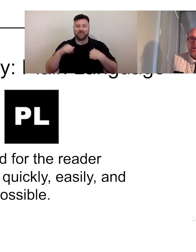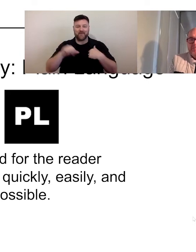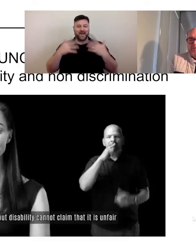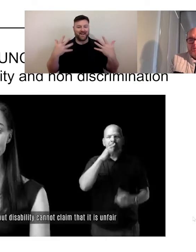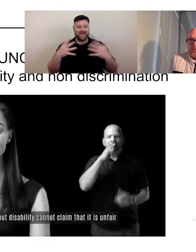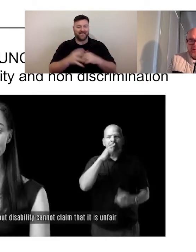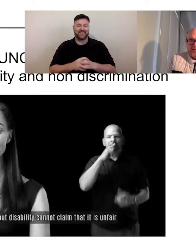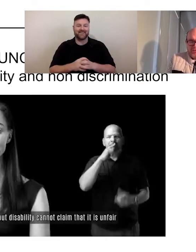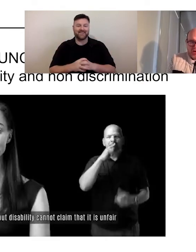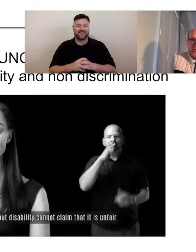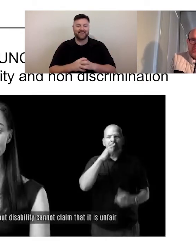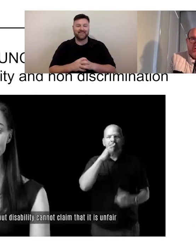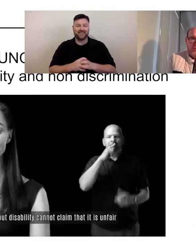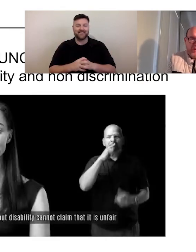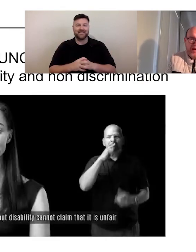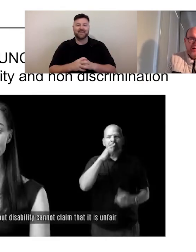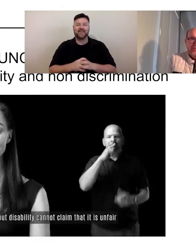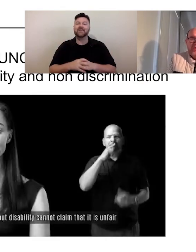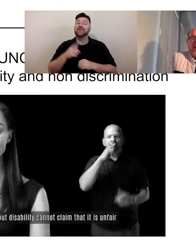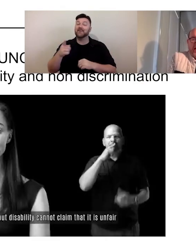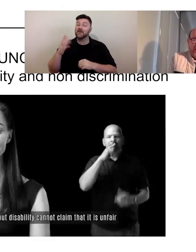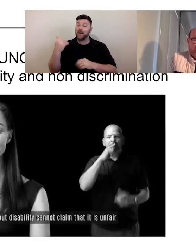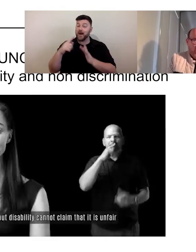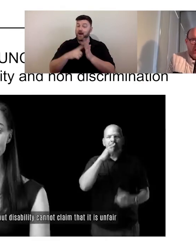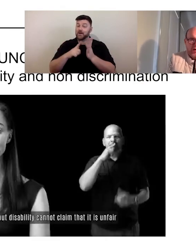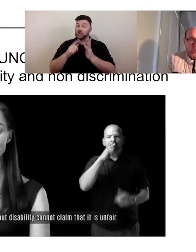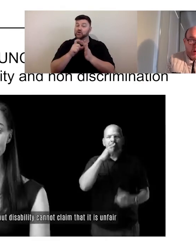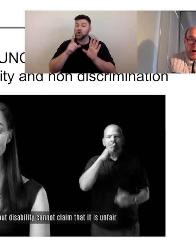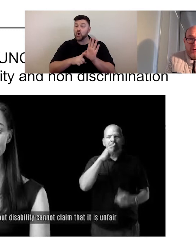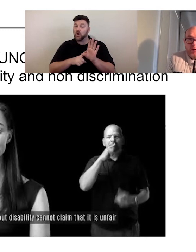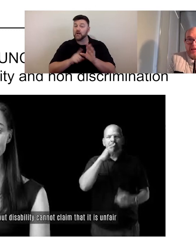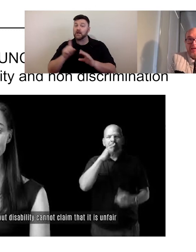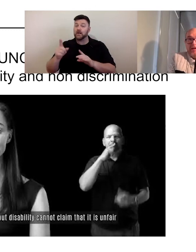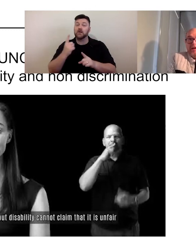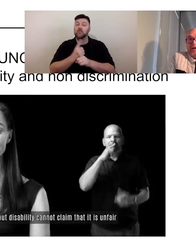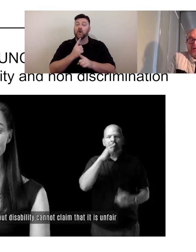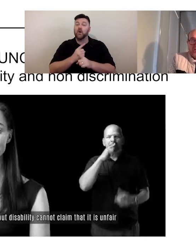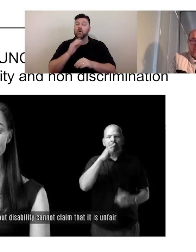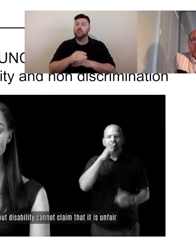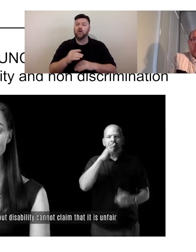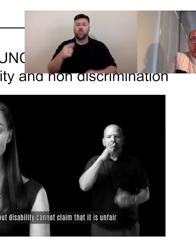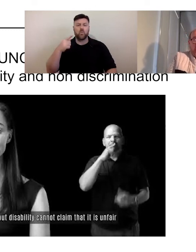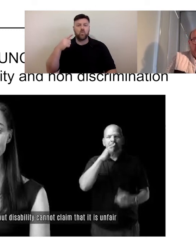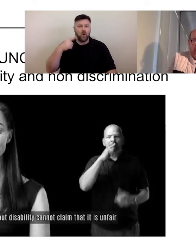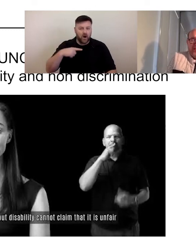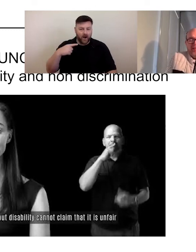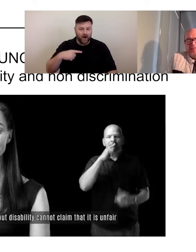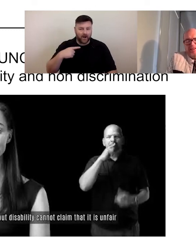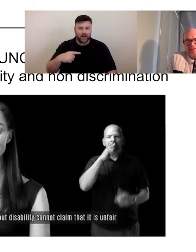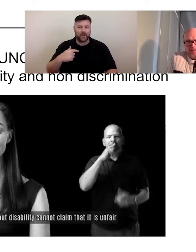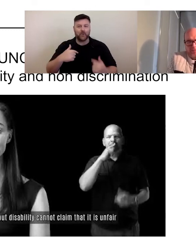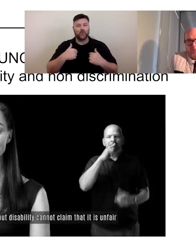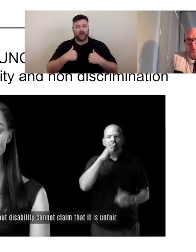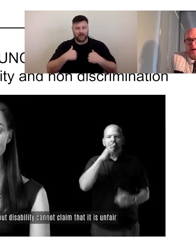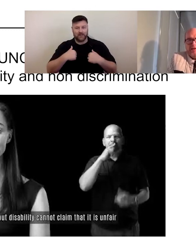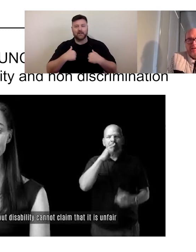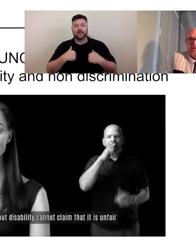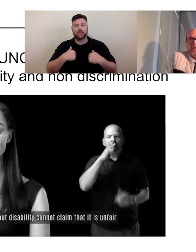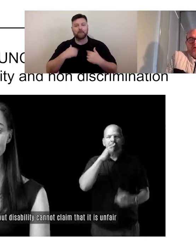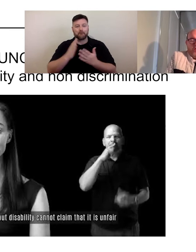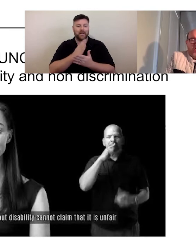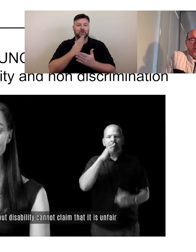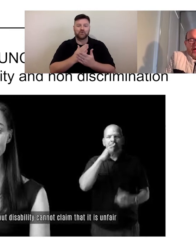So, Jody talked about why we make things accessible and what our